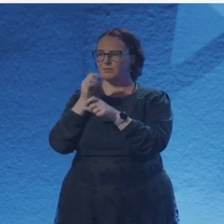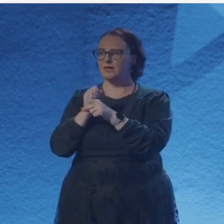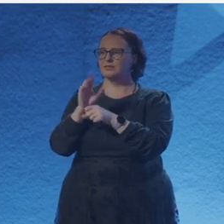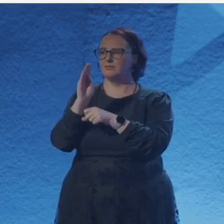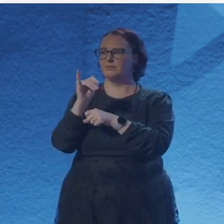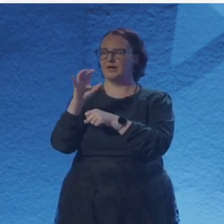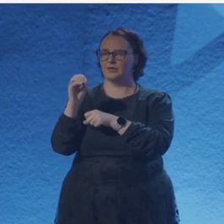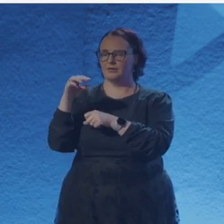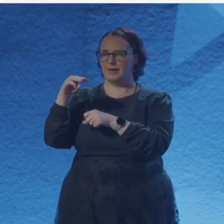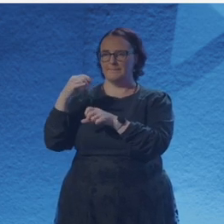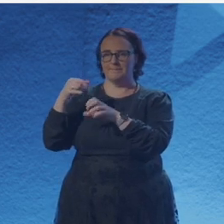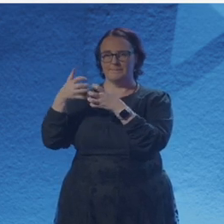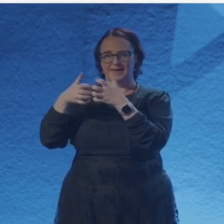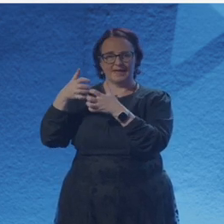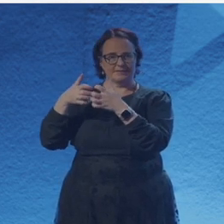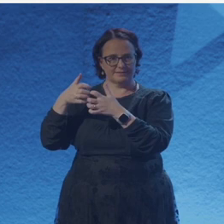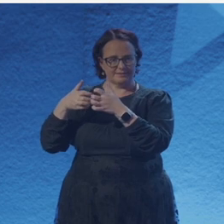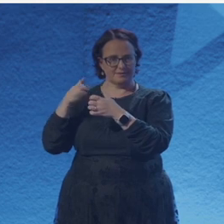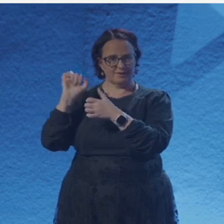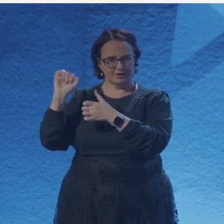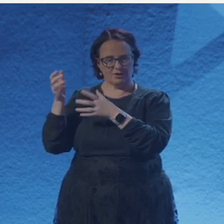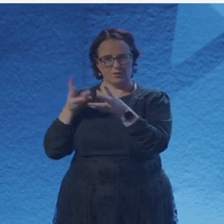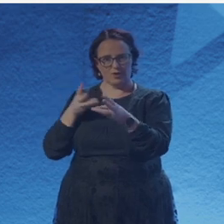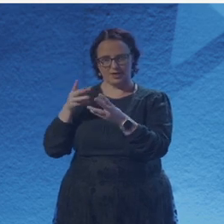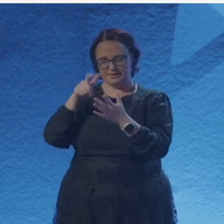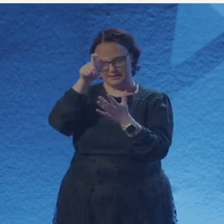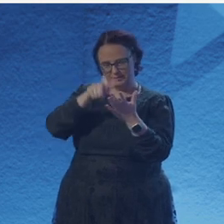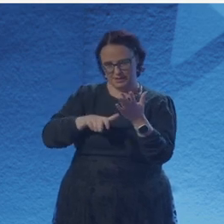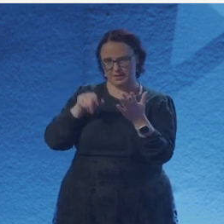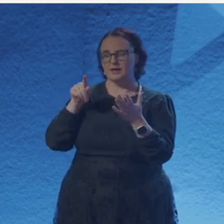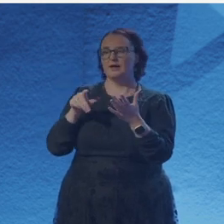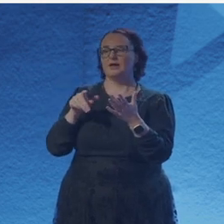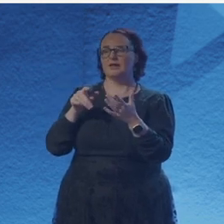Thank you so much, Iggy. Next up we have Rucha Benare and this is exciting